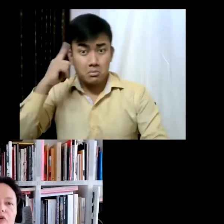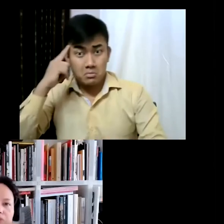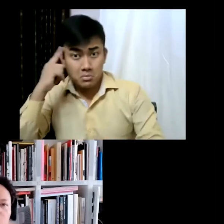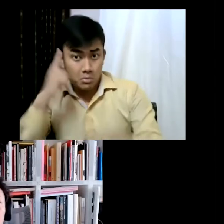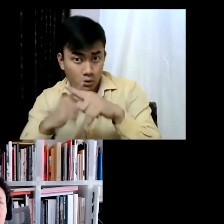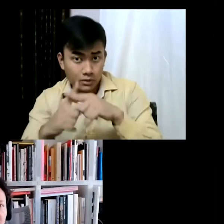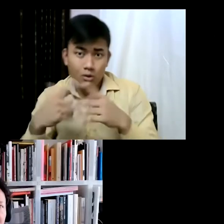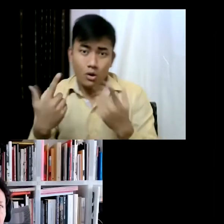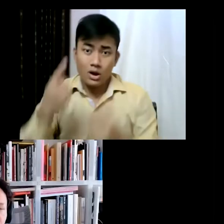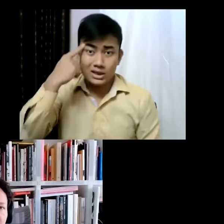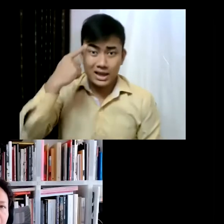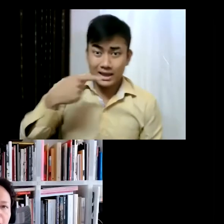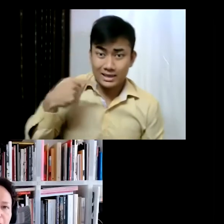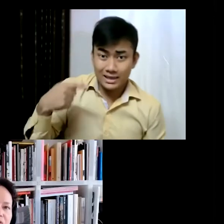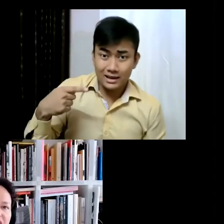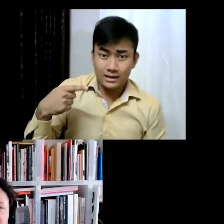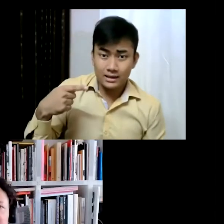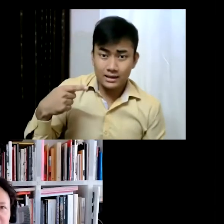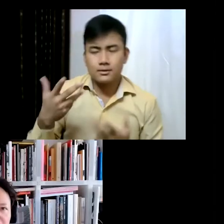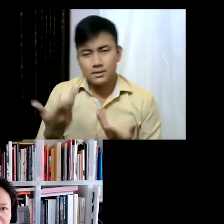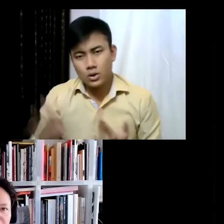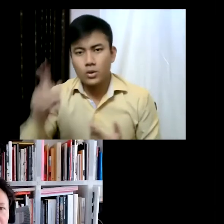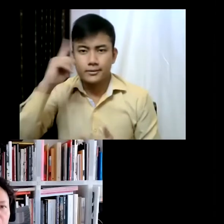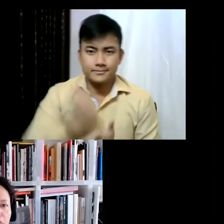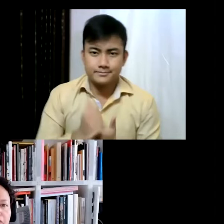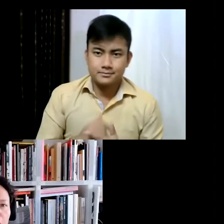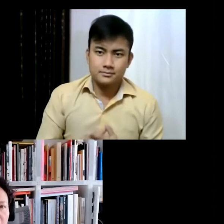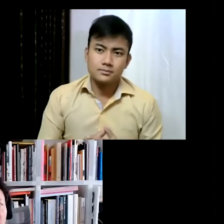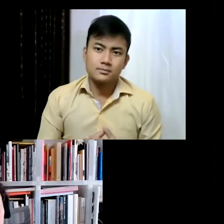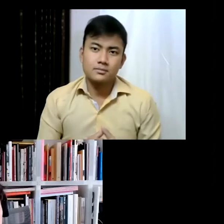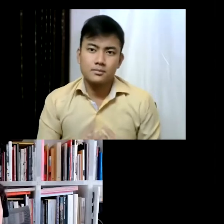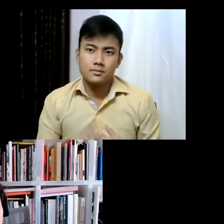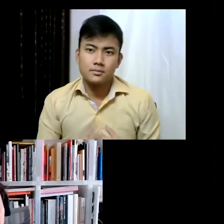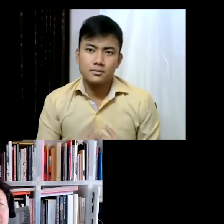produce, to look at the future and propose either alternatives, or move forward not just backwards.